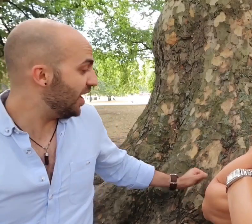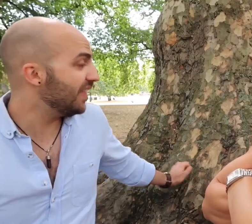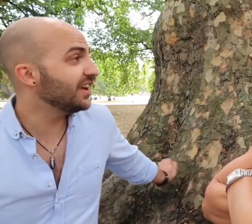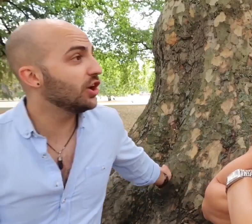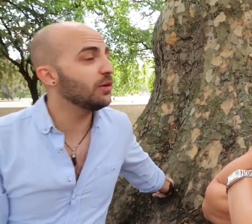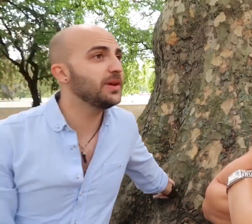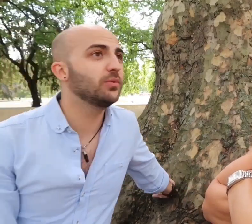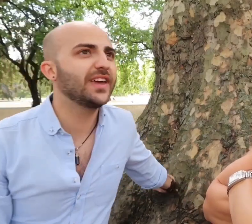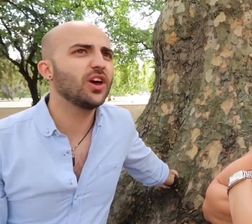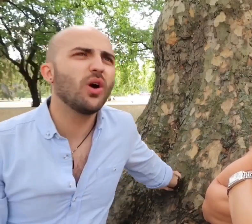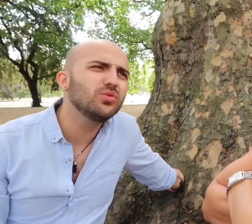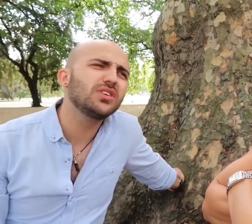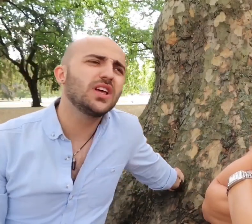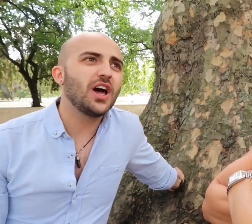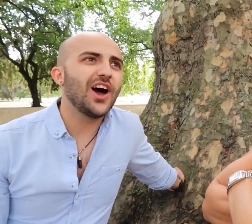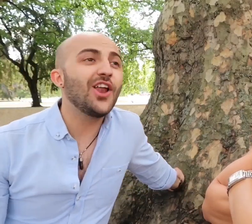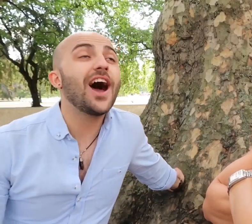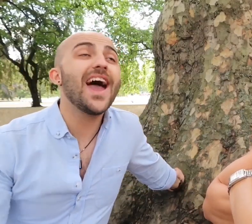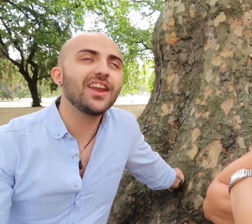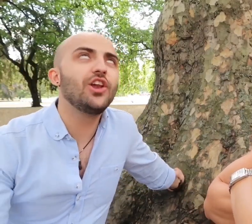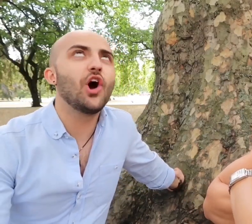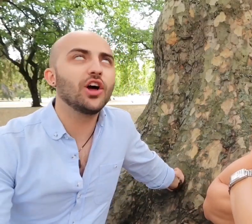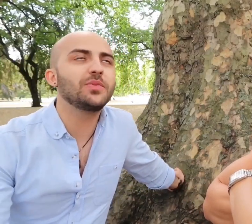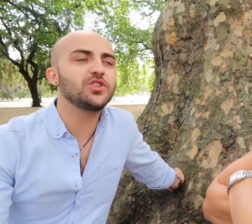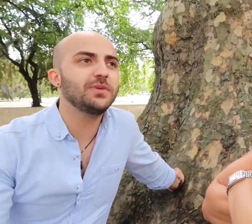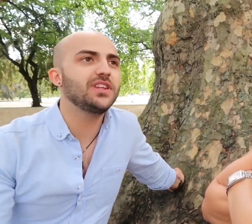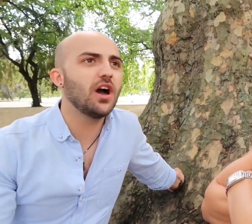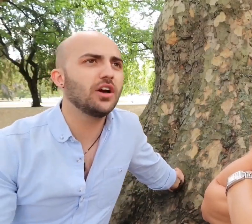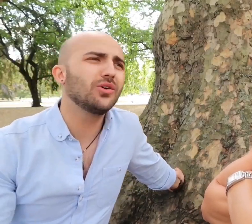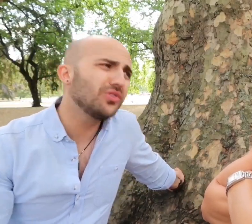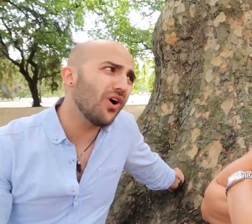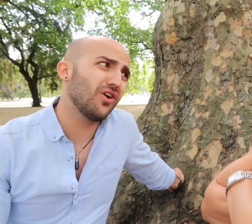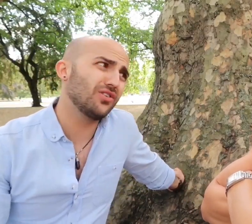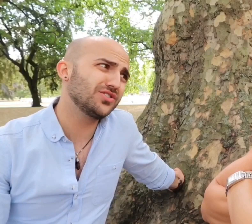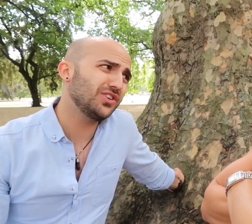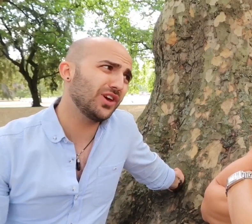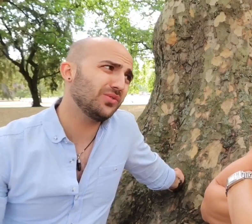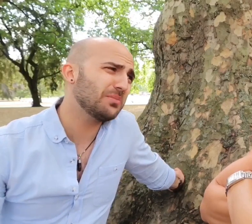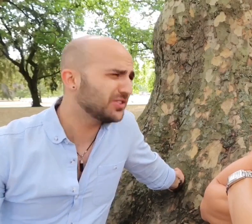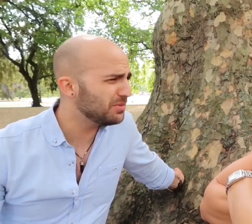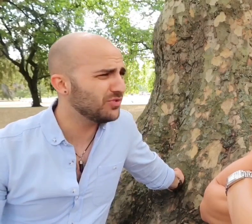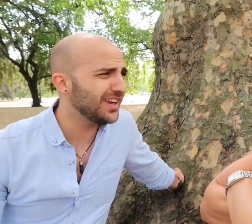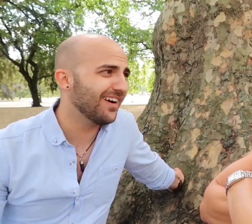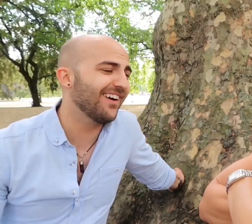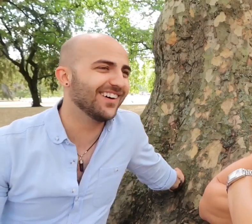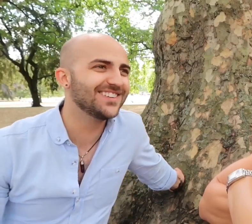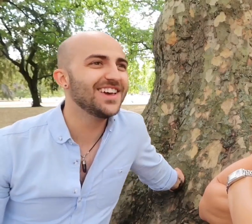think a lot of people they go, I had a lot especially being young "Oh God, it must have been really hard..."